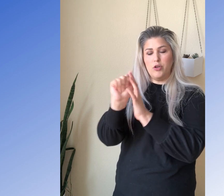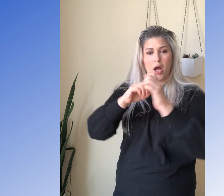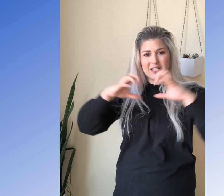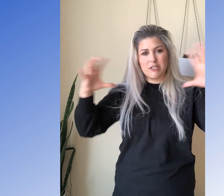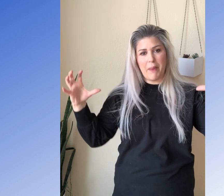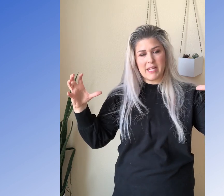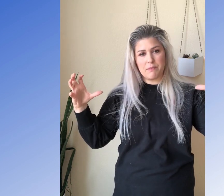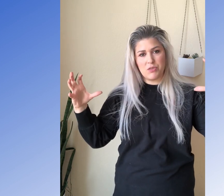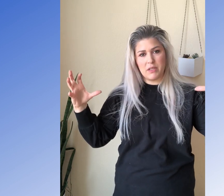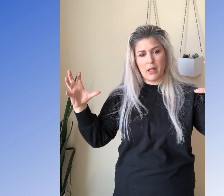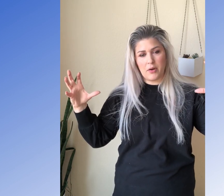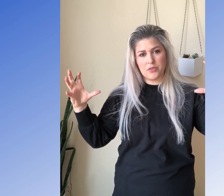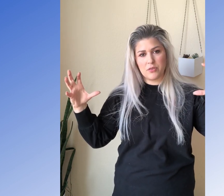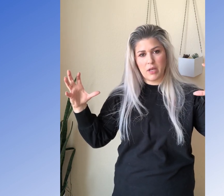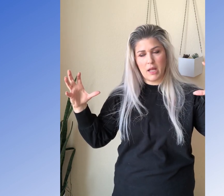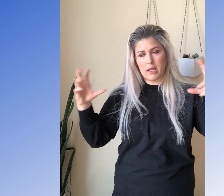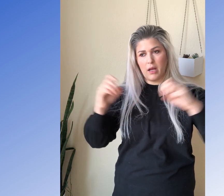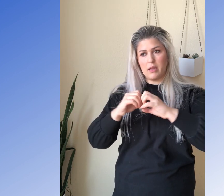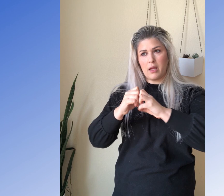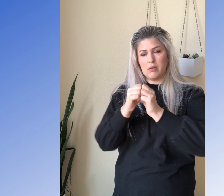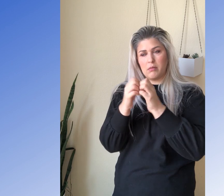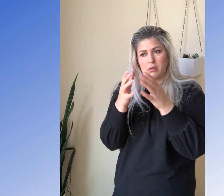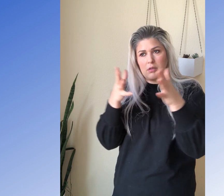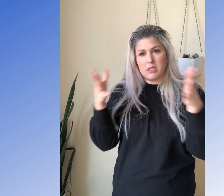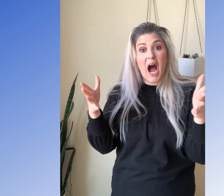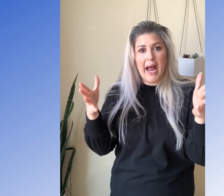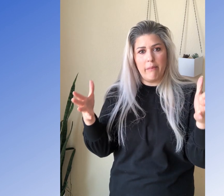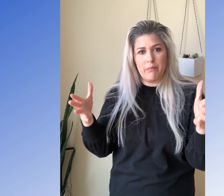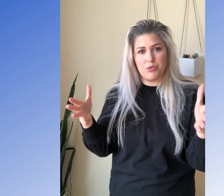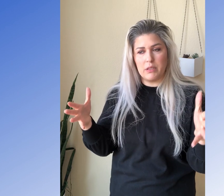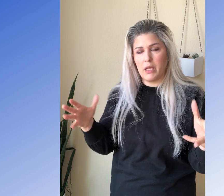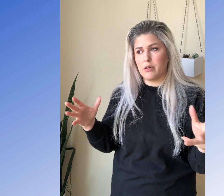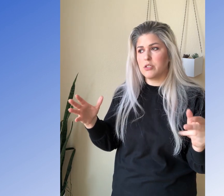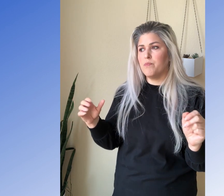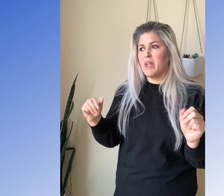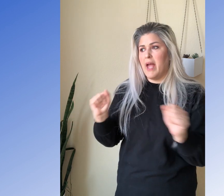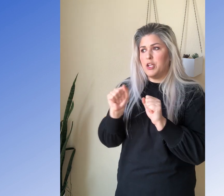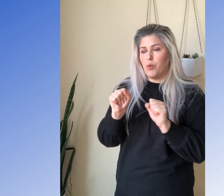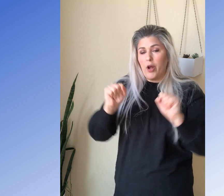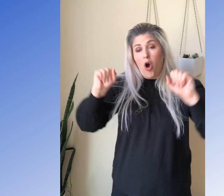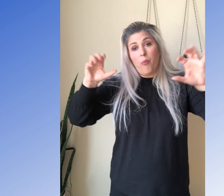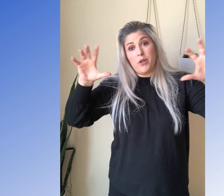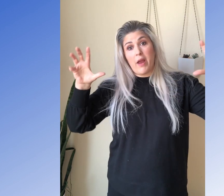not space between the letters. K like not like time between the letters and you don't want to open your hand up